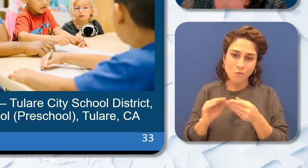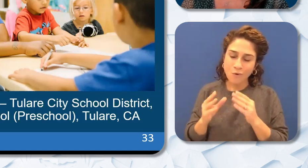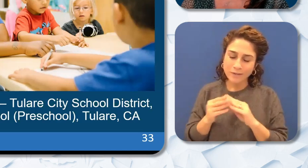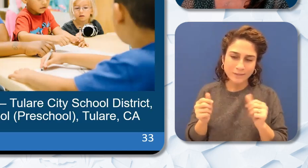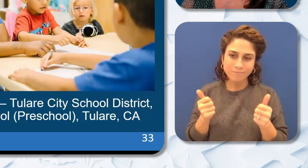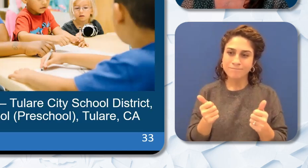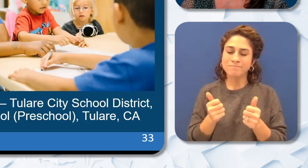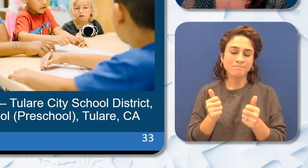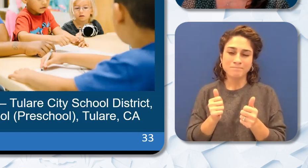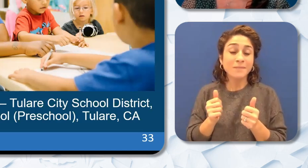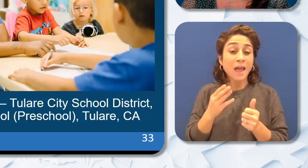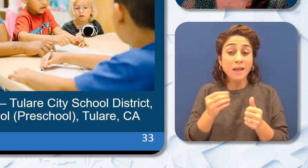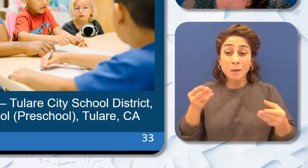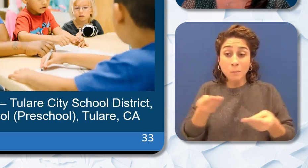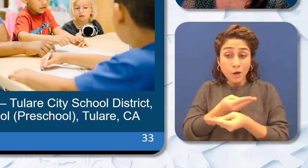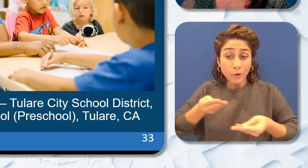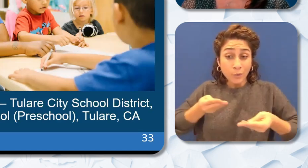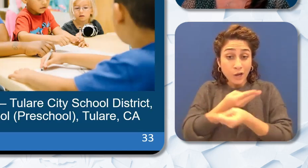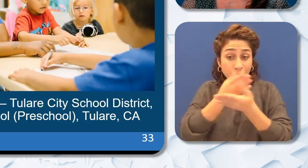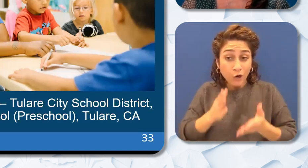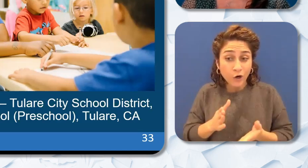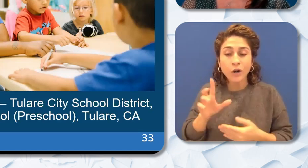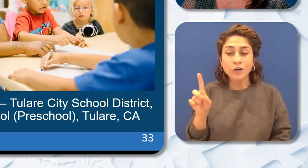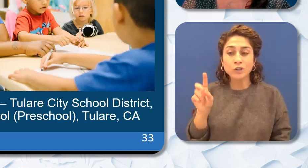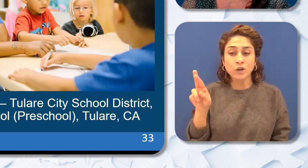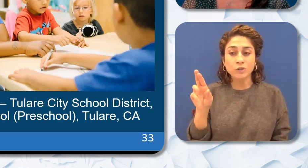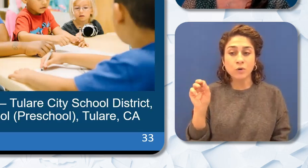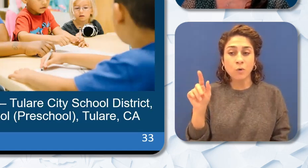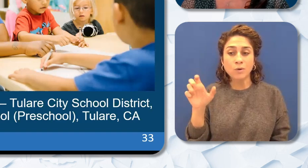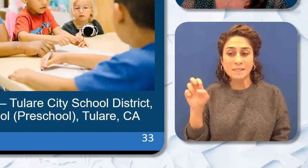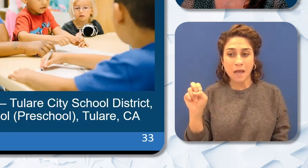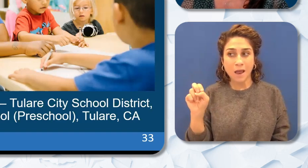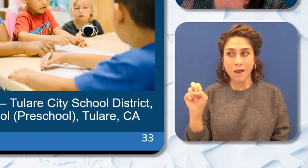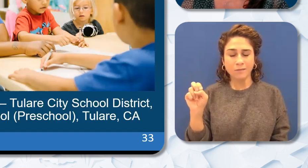moderator Dr. Ollison who I've long considered a friend and someone I admire just getting to be